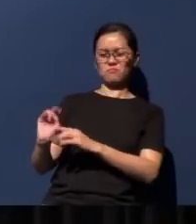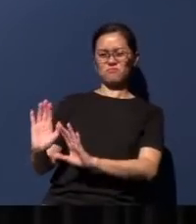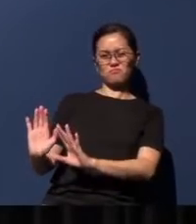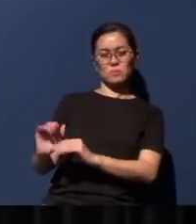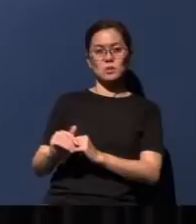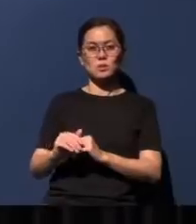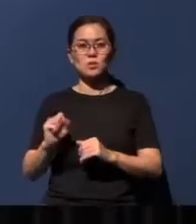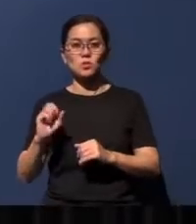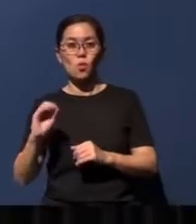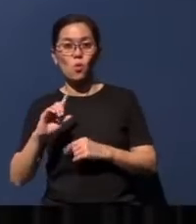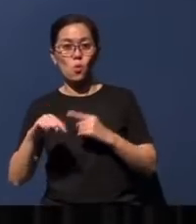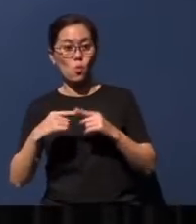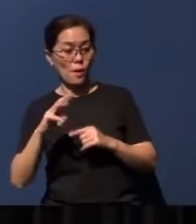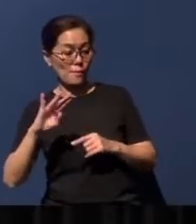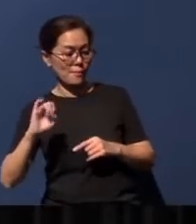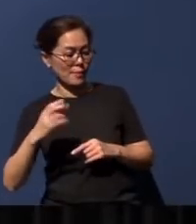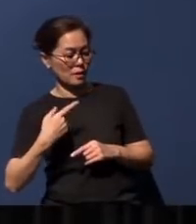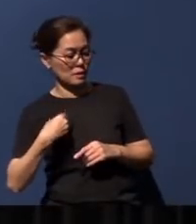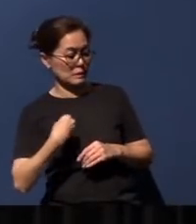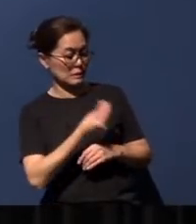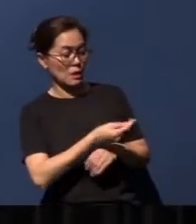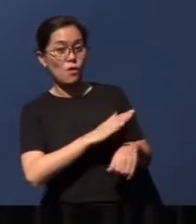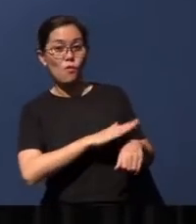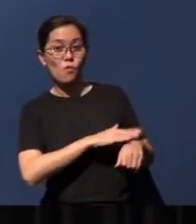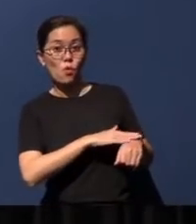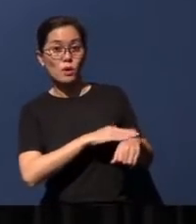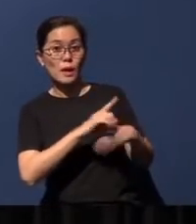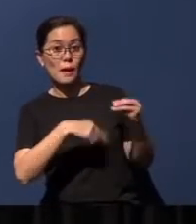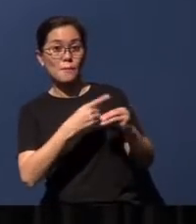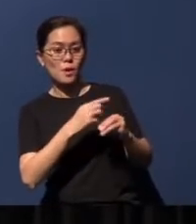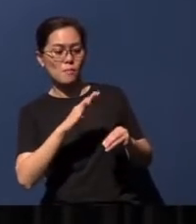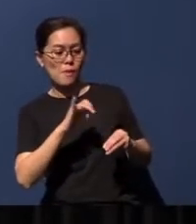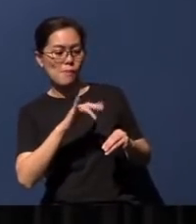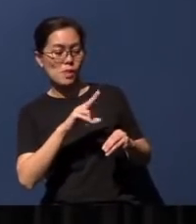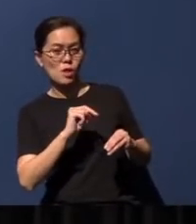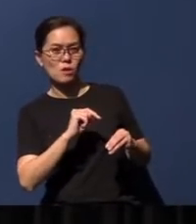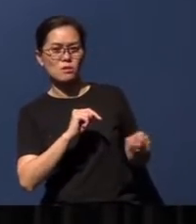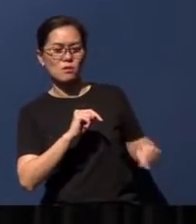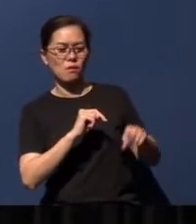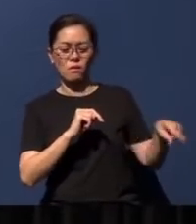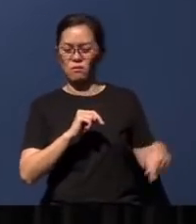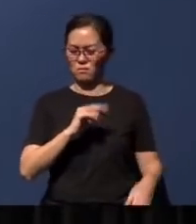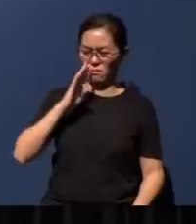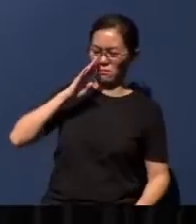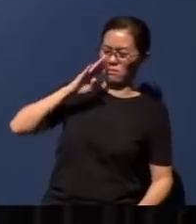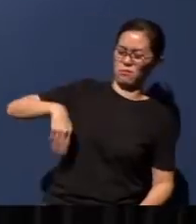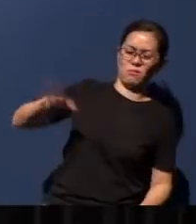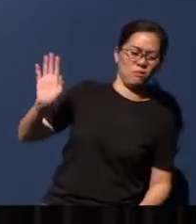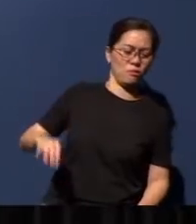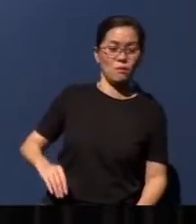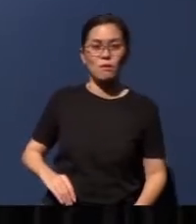that when Micah gave his warnings about Babylon, they were completely ignored. But 100 years